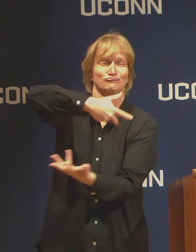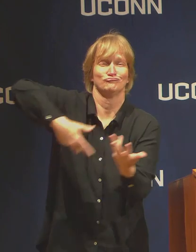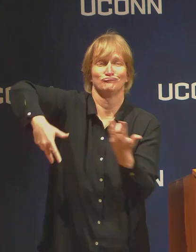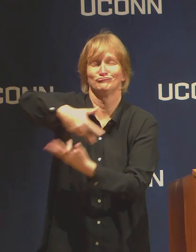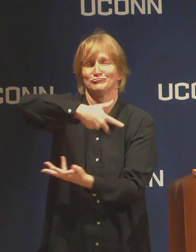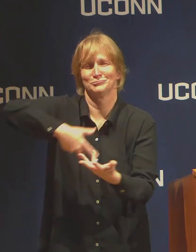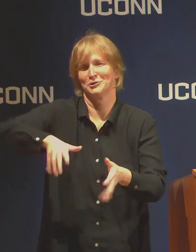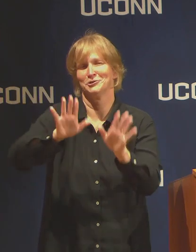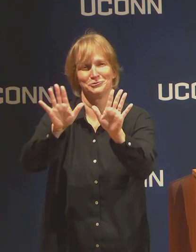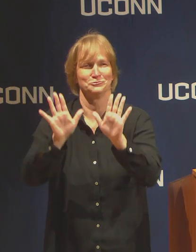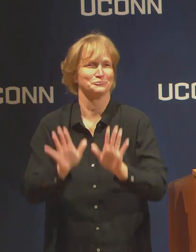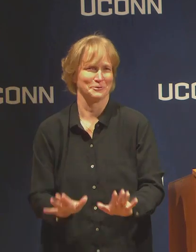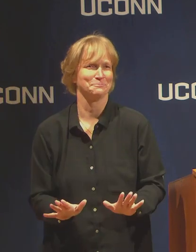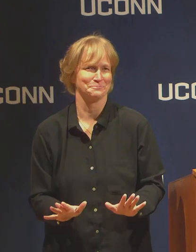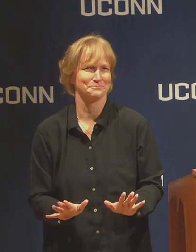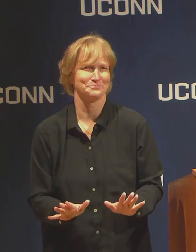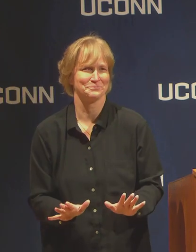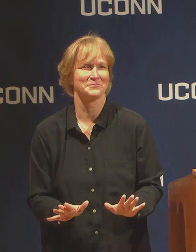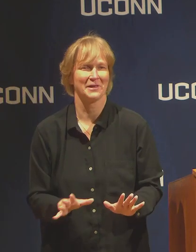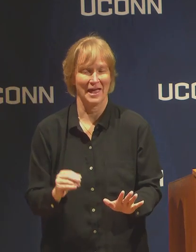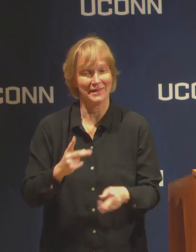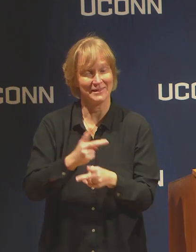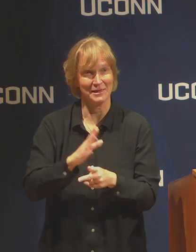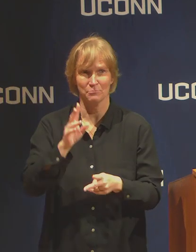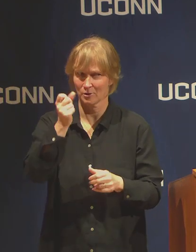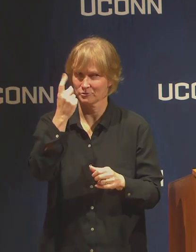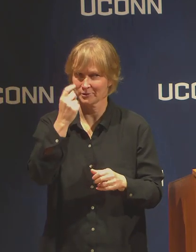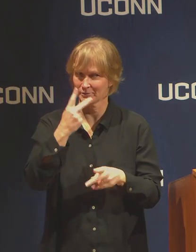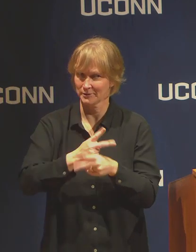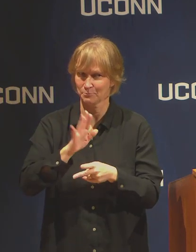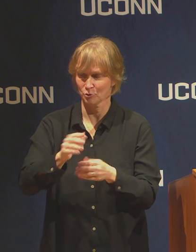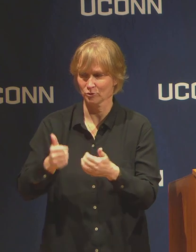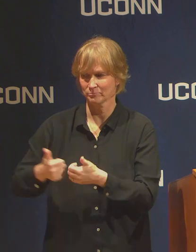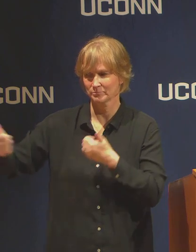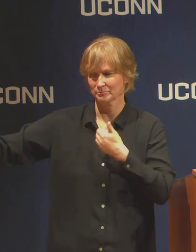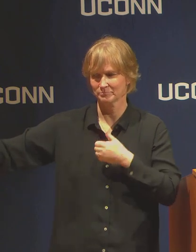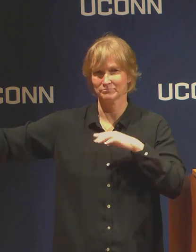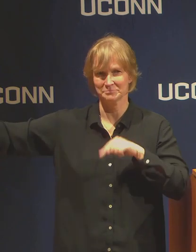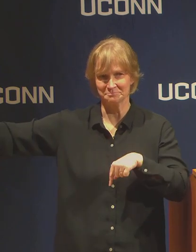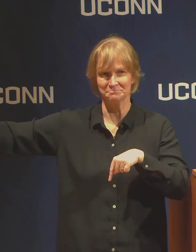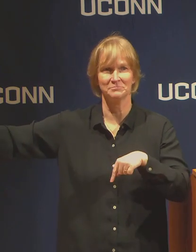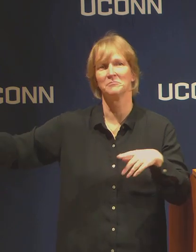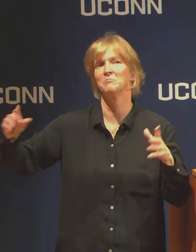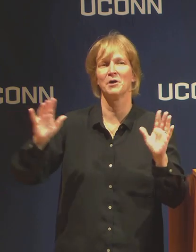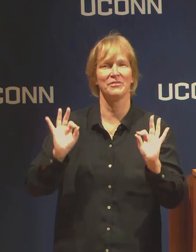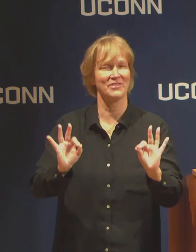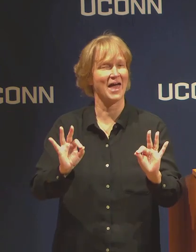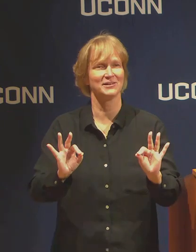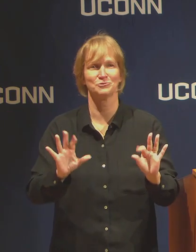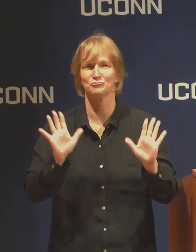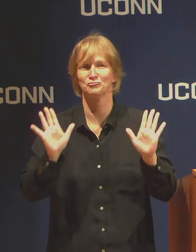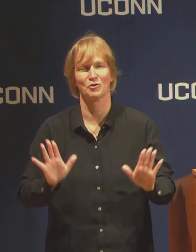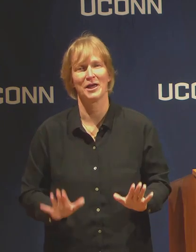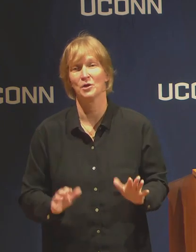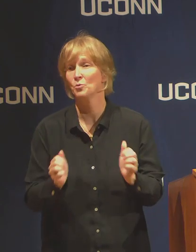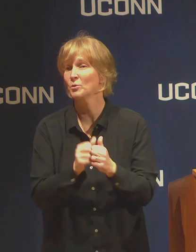as long as you maintain your social distance. There's no better way. So with that, let me just say thank you, everyone.